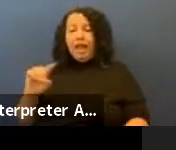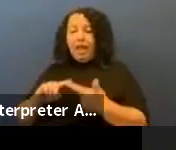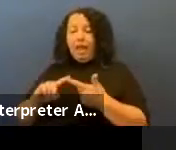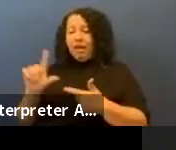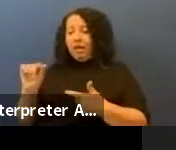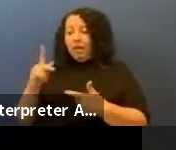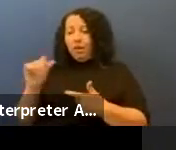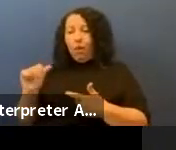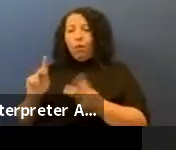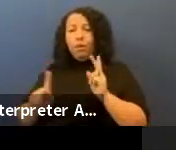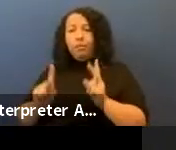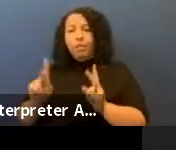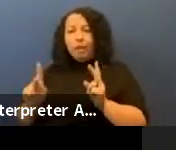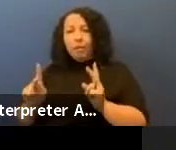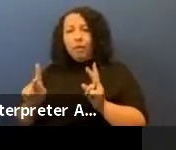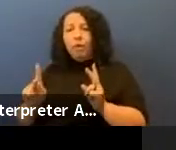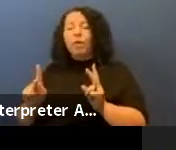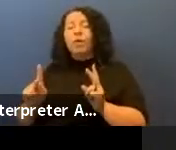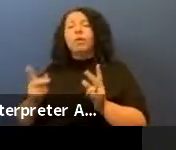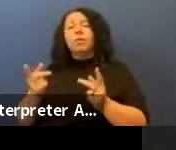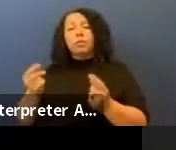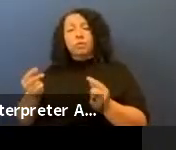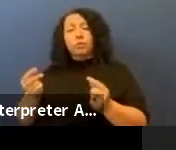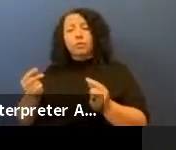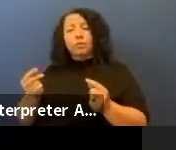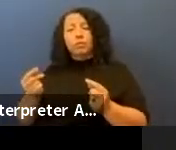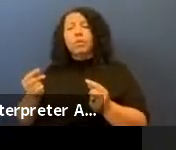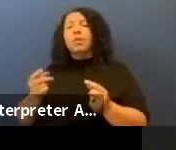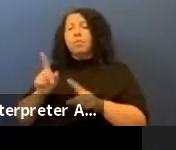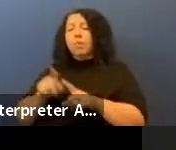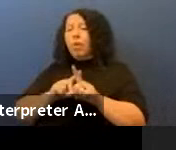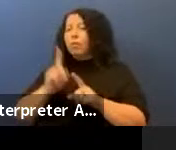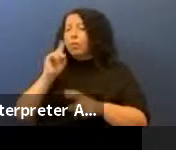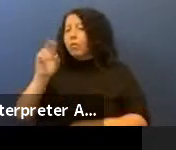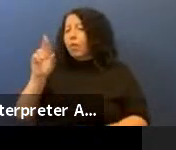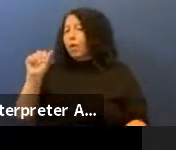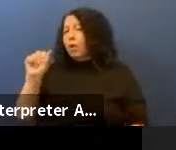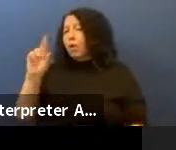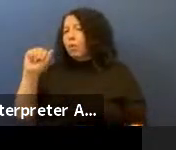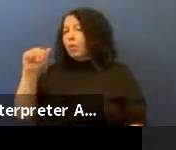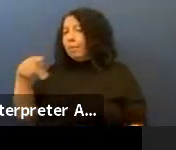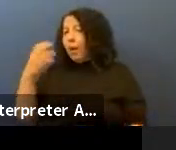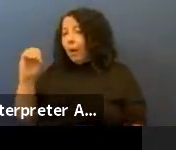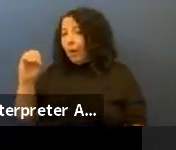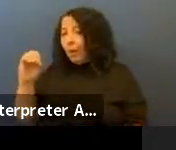also to the Arapaho.